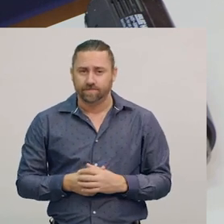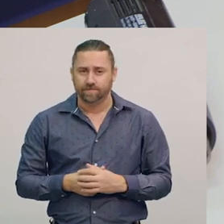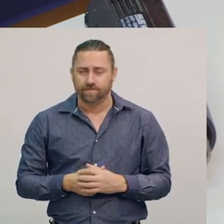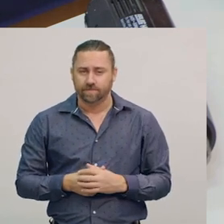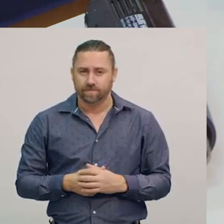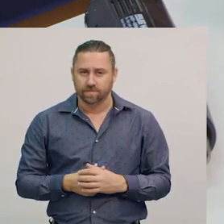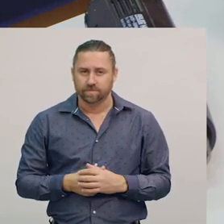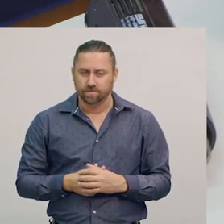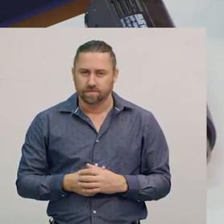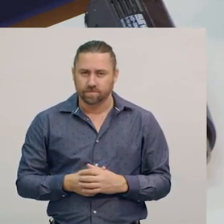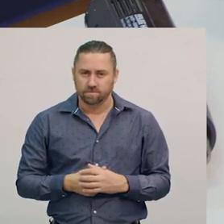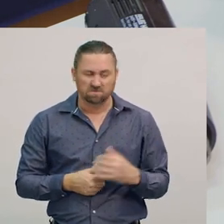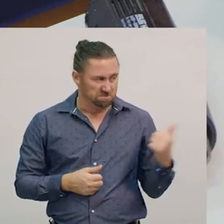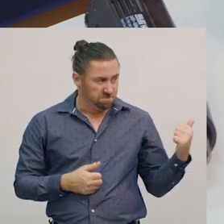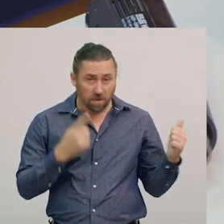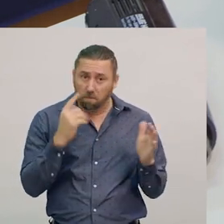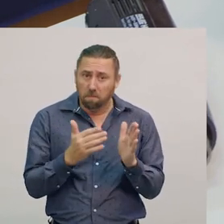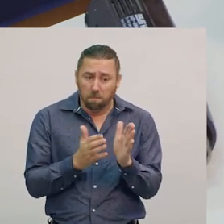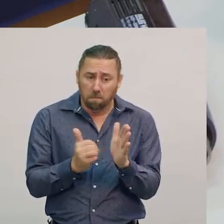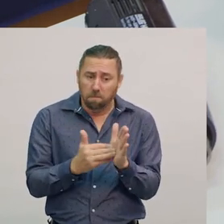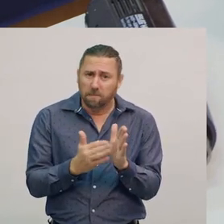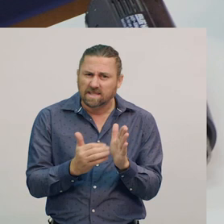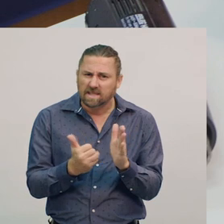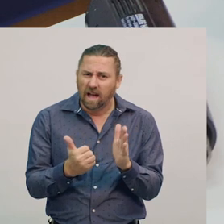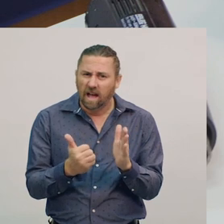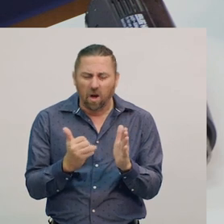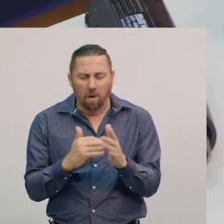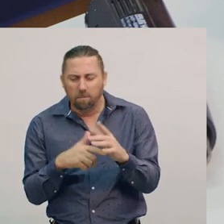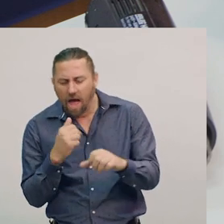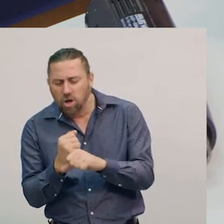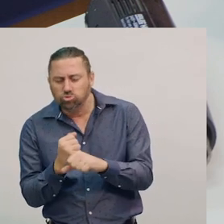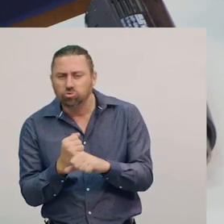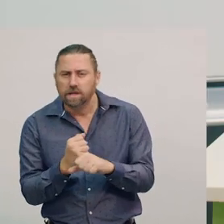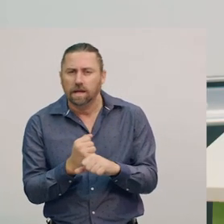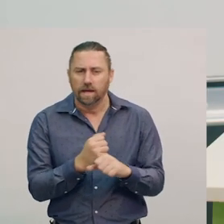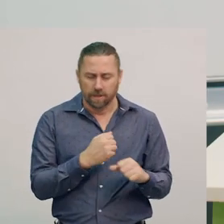Now have you ever noticed what happens, when you put butter or margarine on hot toast?